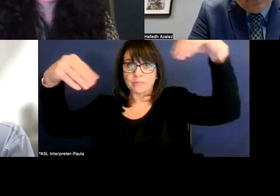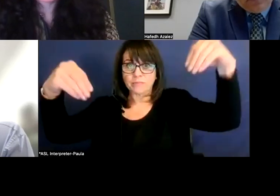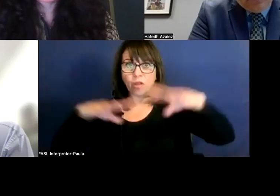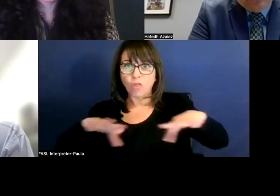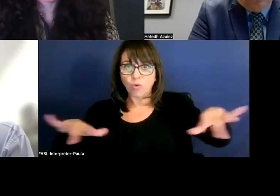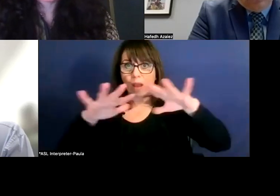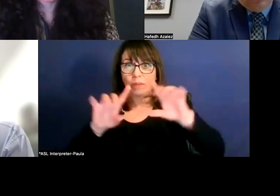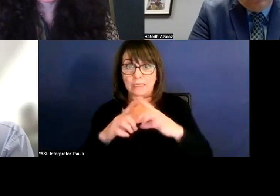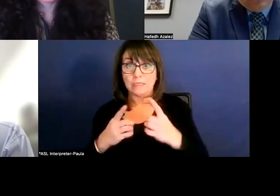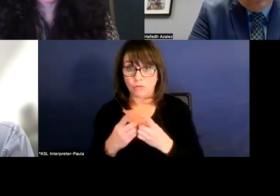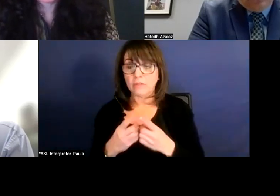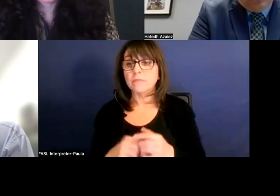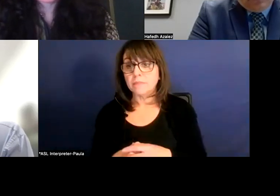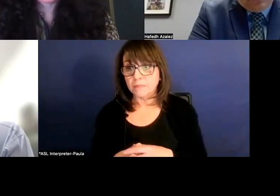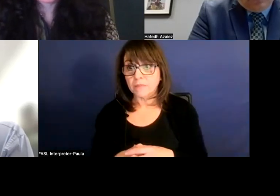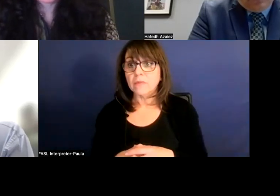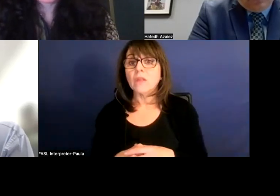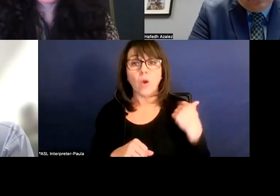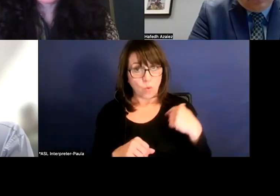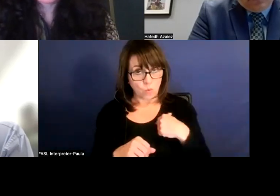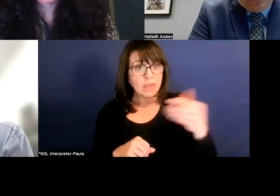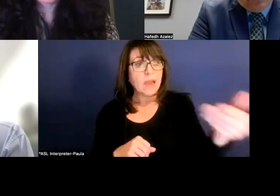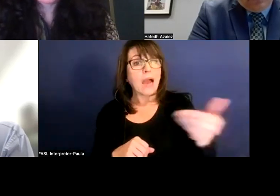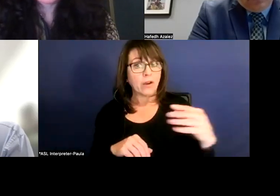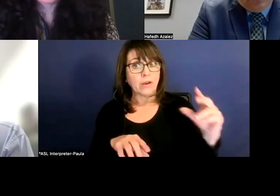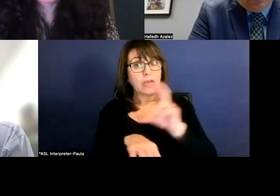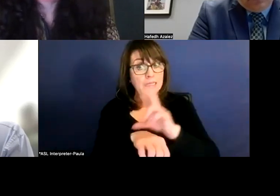We've had consultant come in and take a look at that,